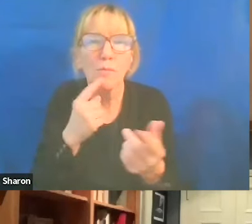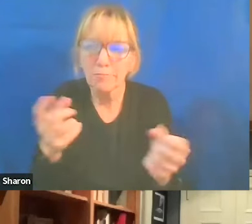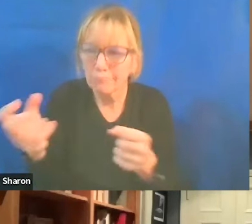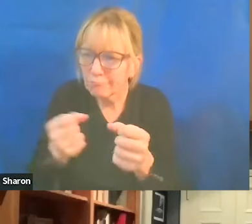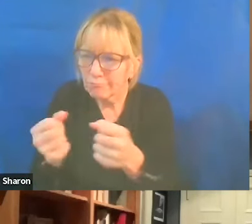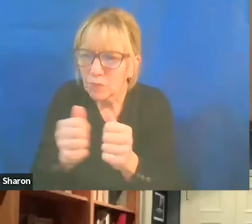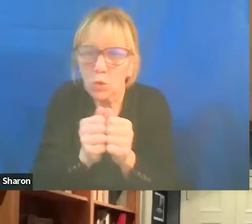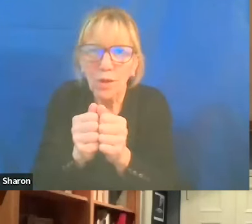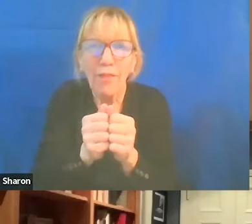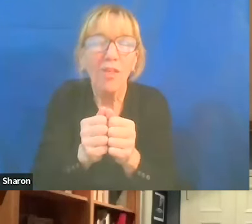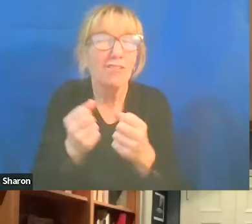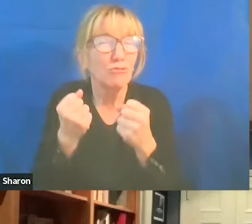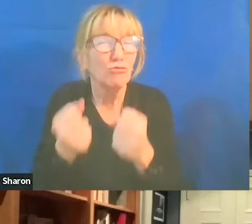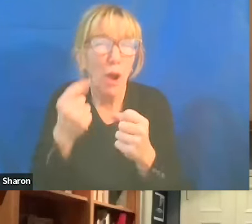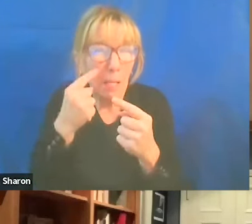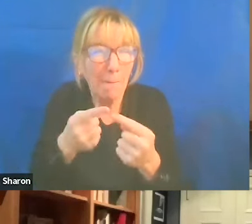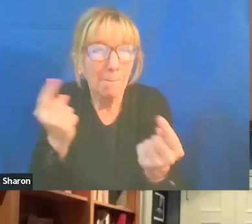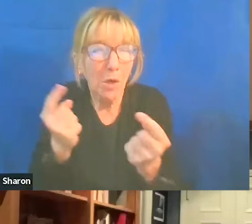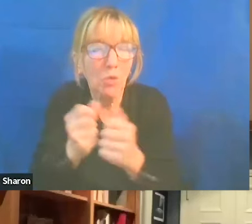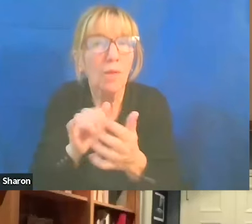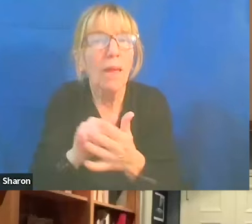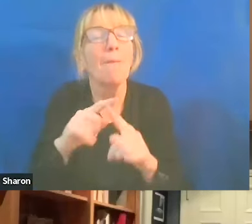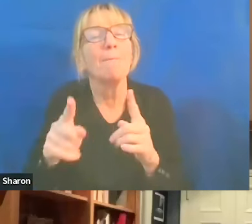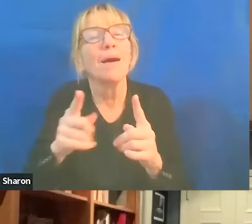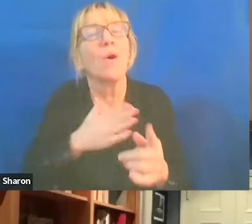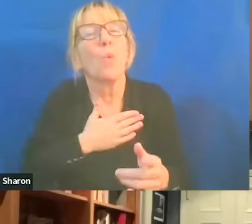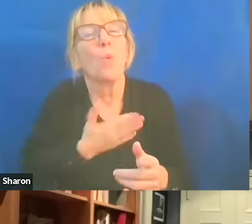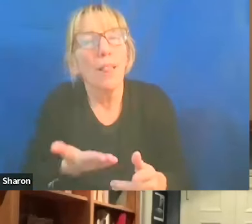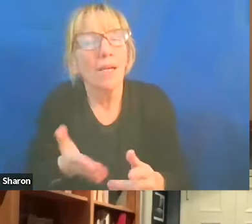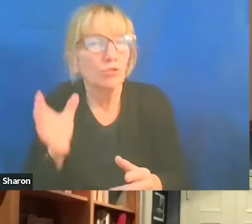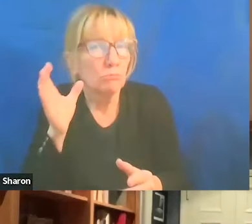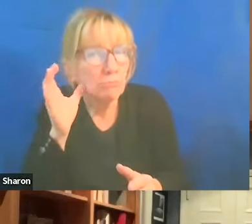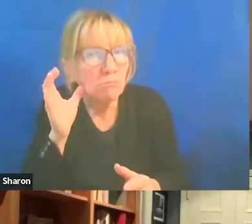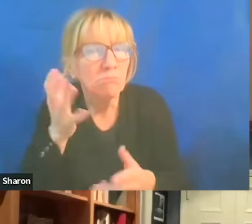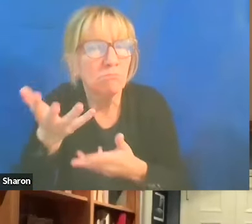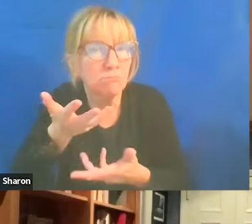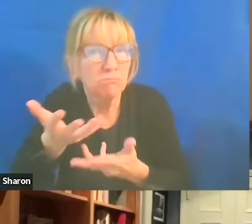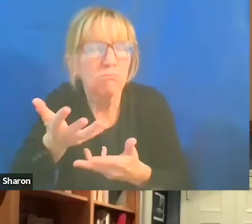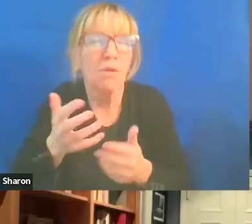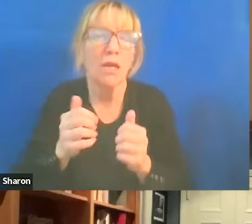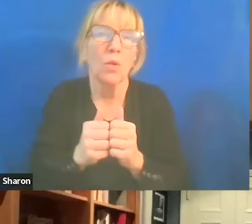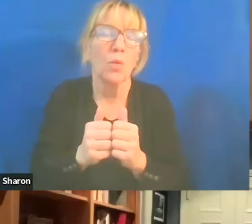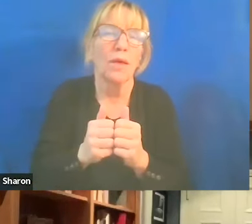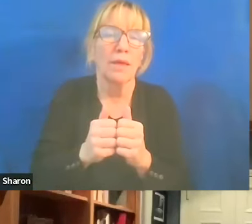strongly opposed on this issue, but want to have the conversation, and with text study and so forth.